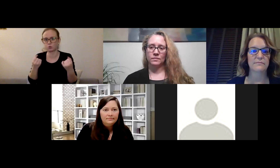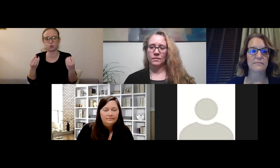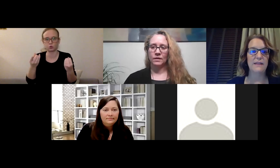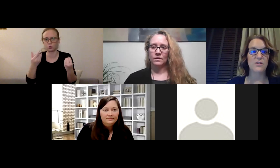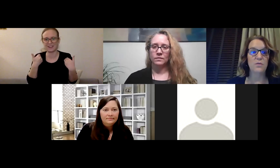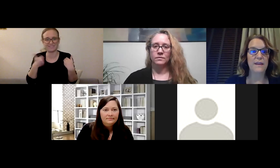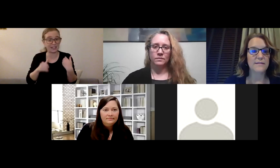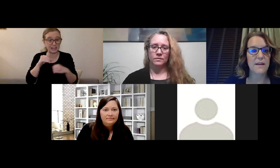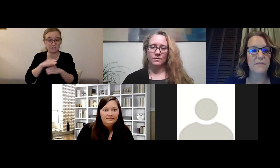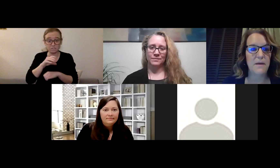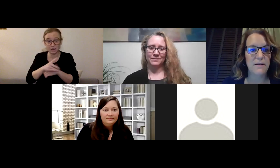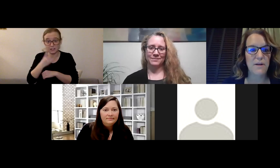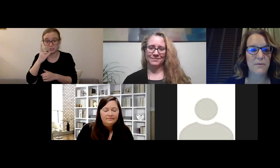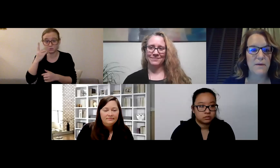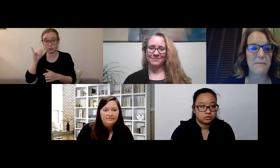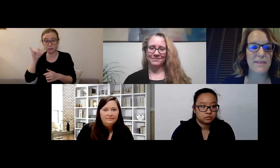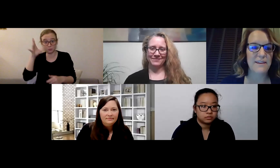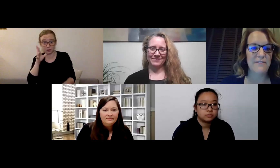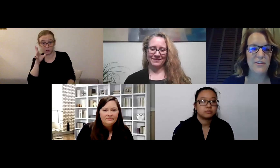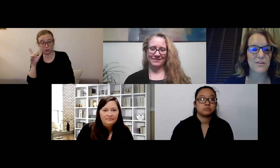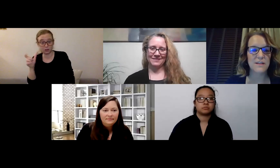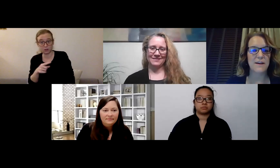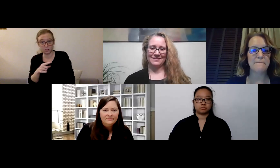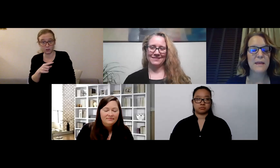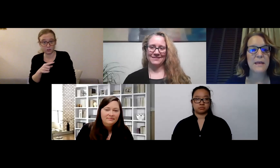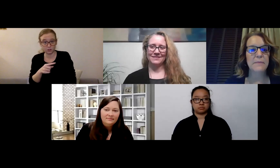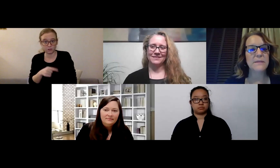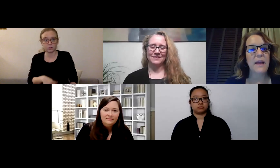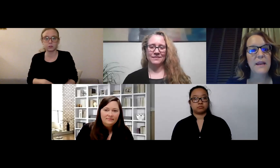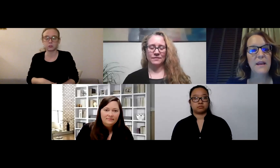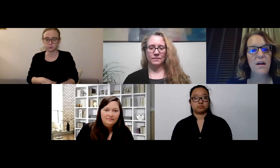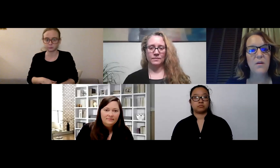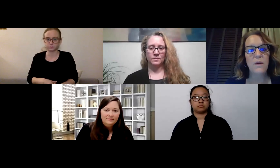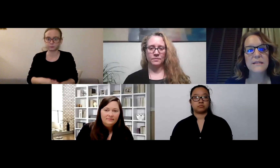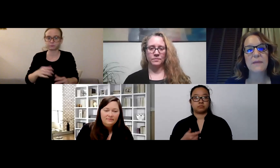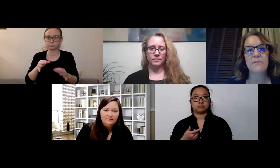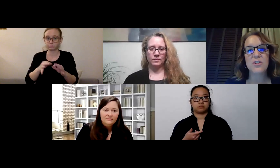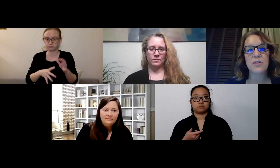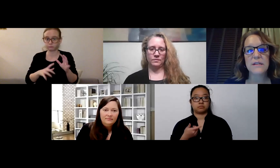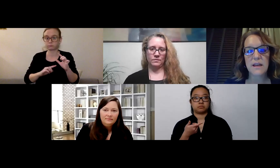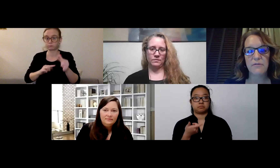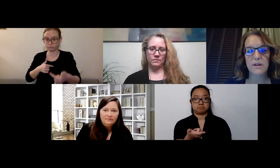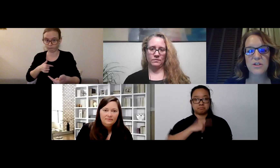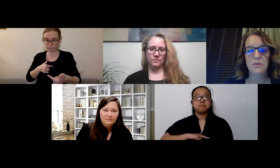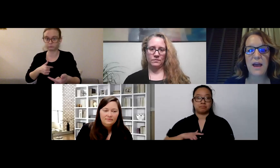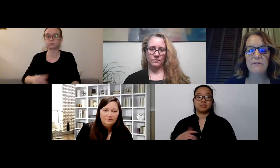I have two things that come to mind right away. I might think of others. But depending on what type of insurance coverage you have,